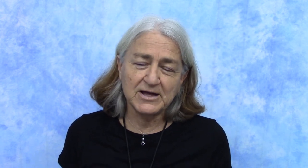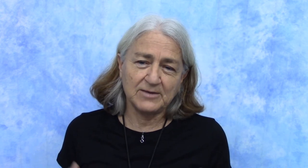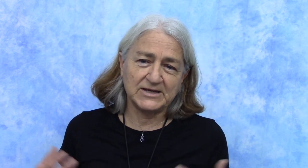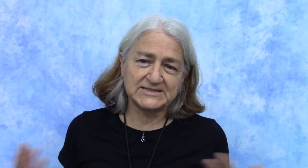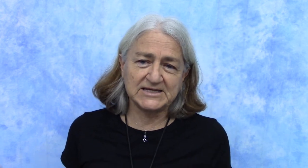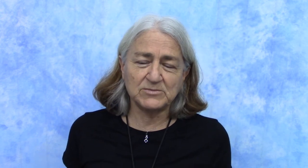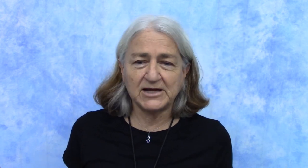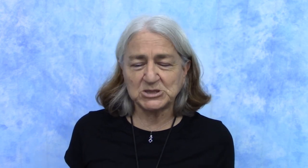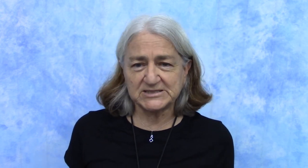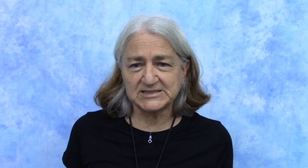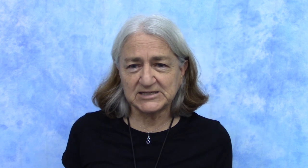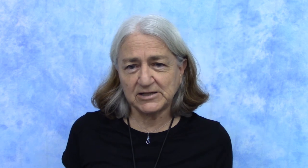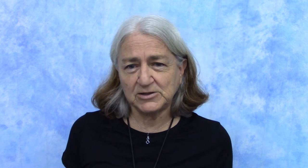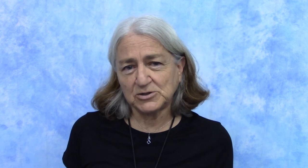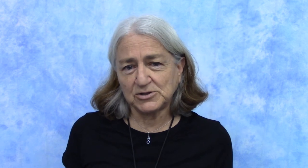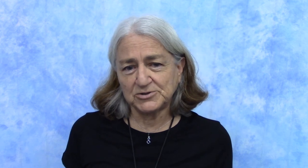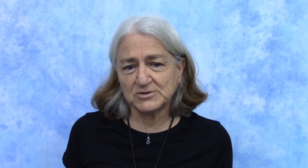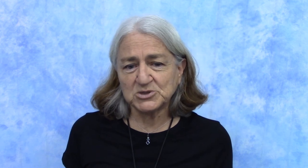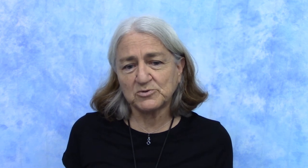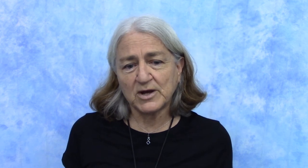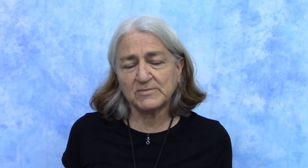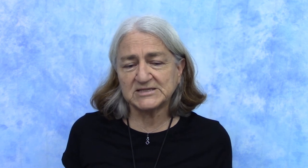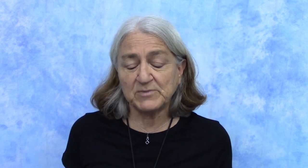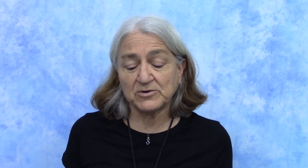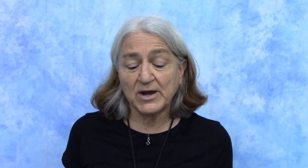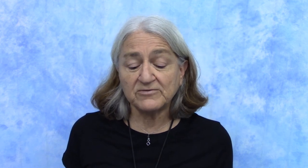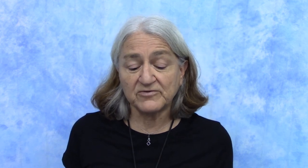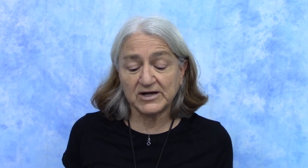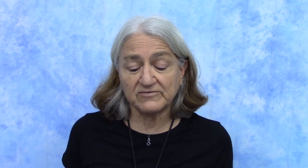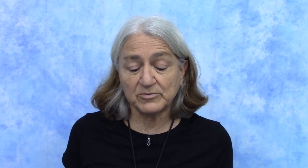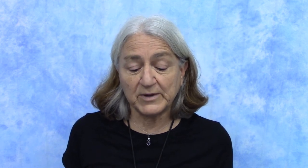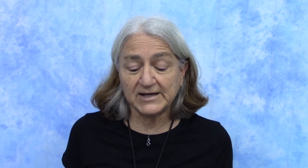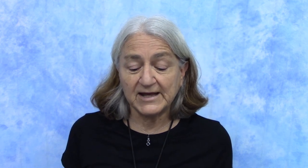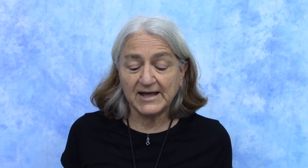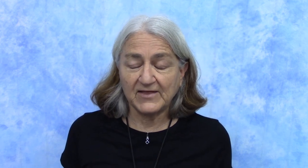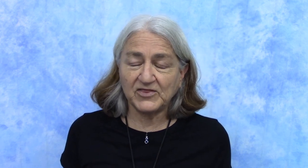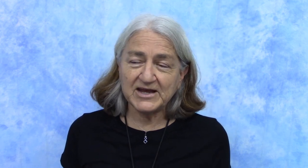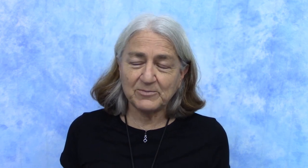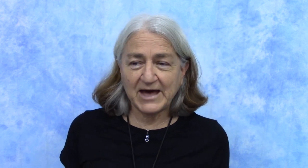may seem like just a silly little nursery rhyme that's been around forever but think about it